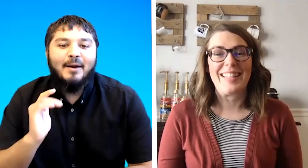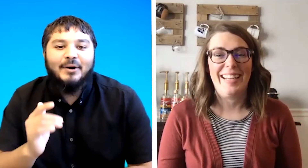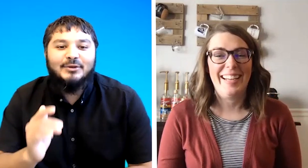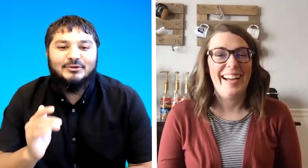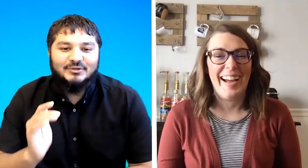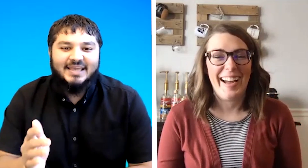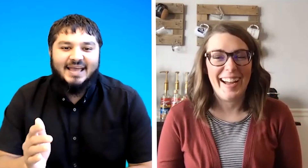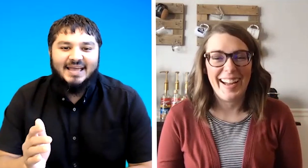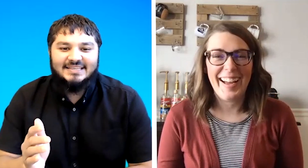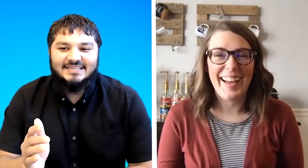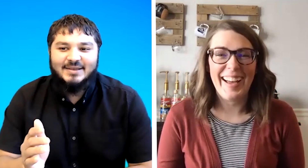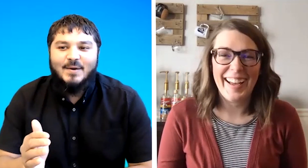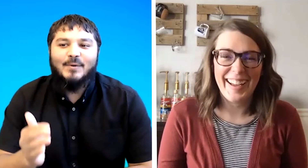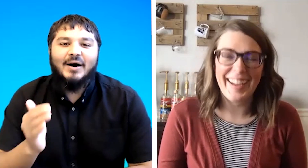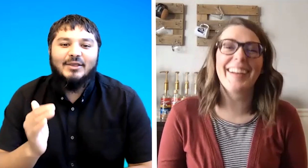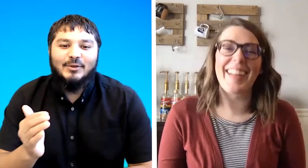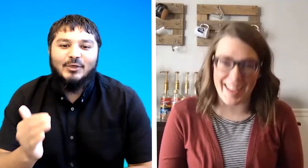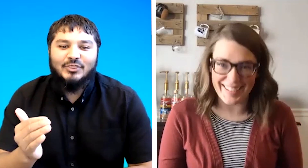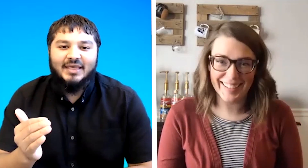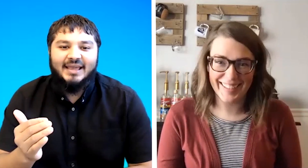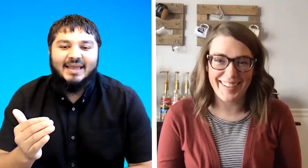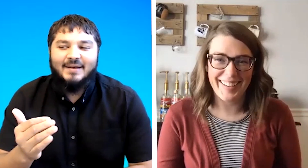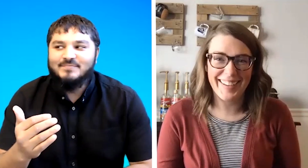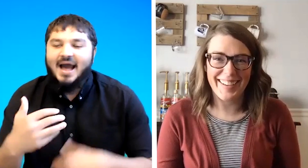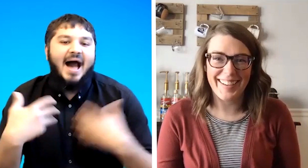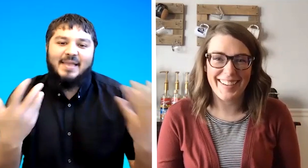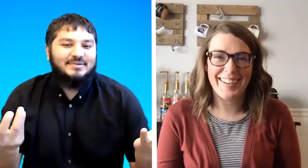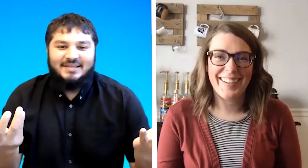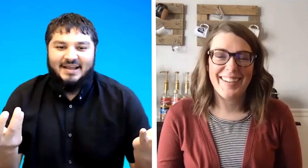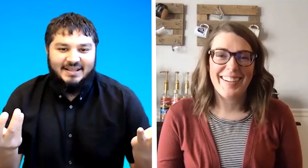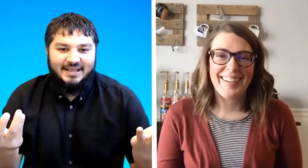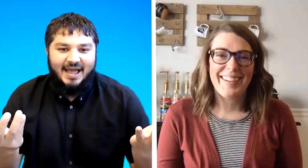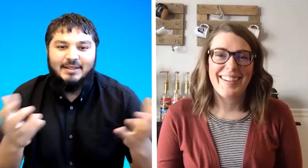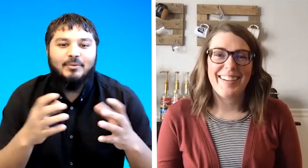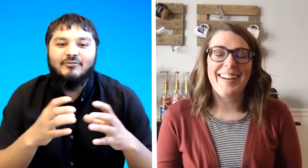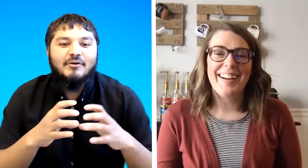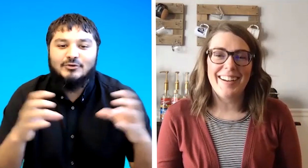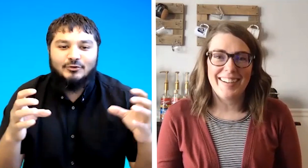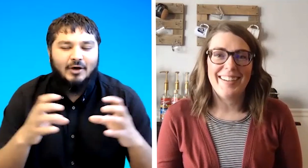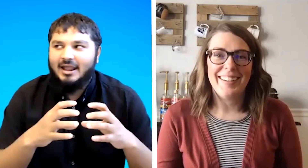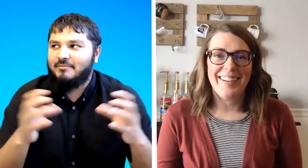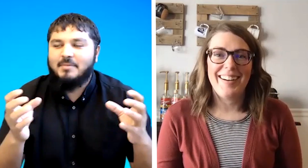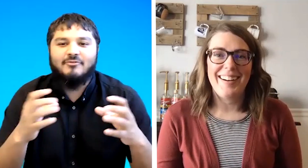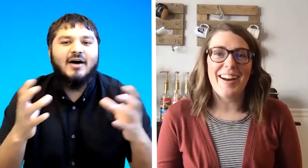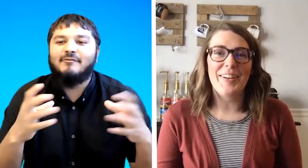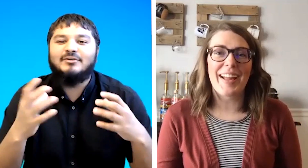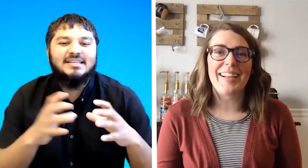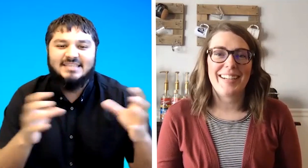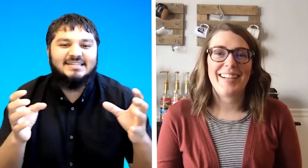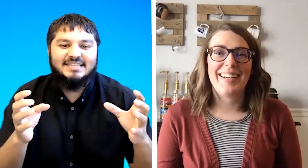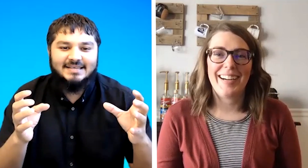want you to guess what you think i am signing and it'll be very sure i'll have maybe five sentences